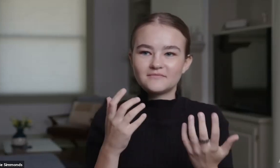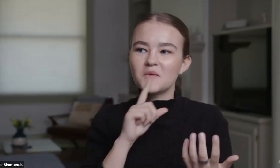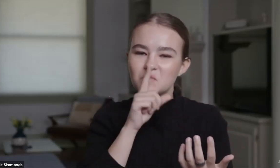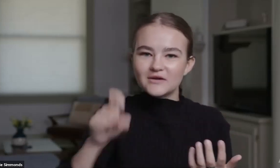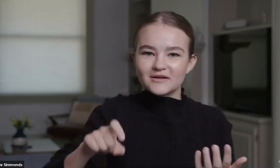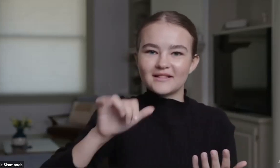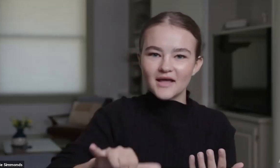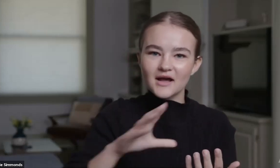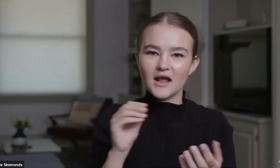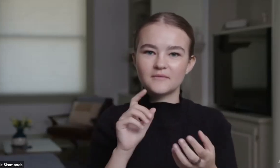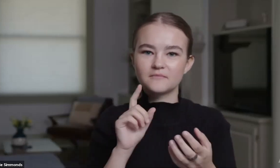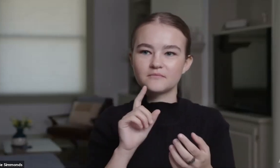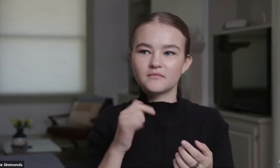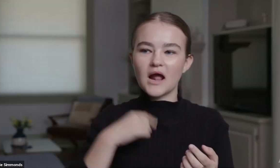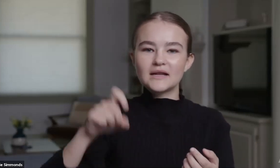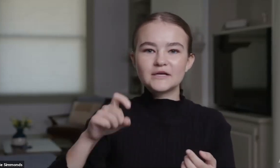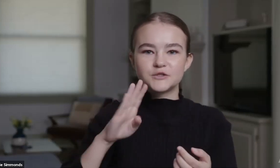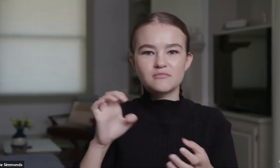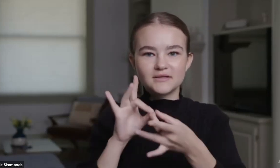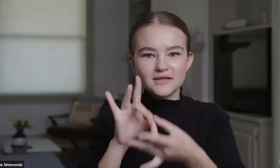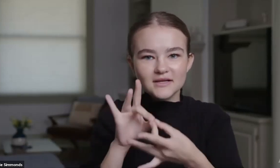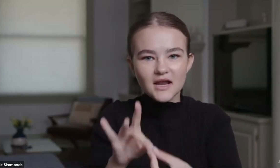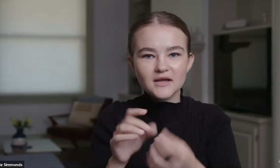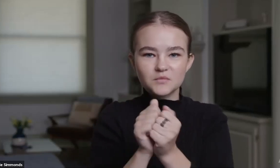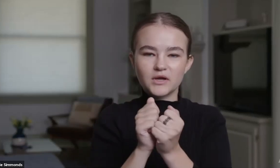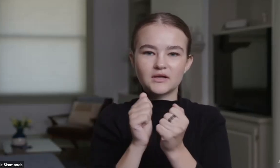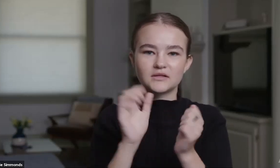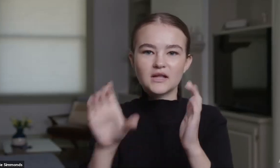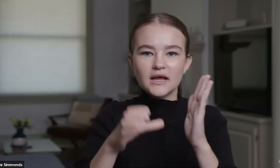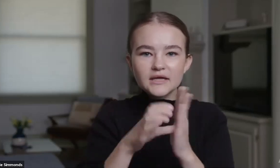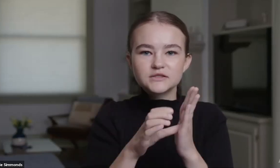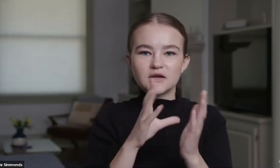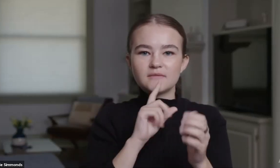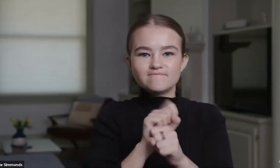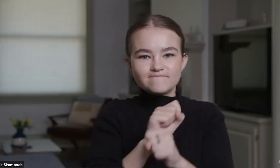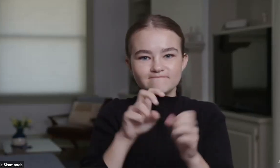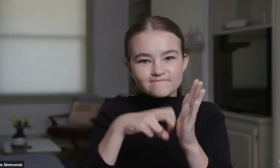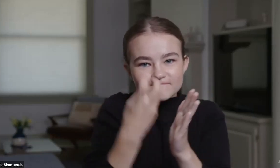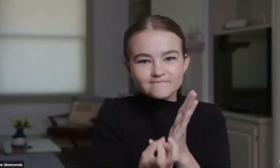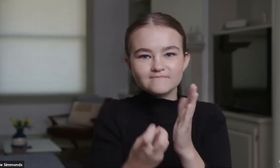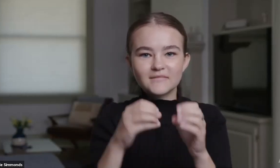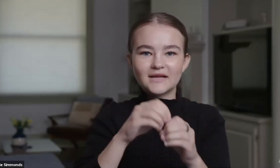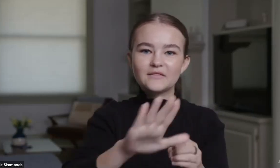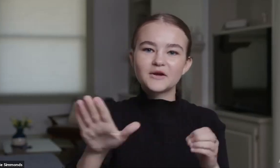where I feel I resonate with a particular character. I need to have that. I need to have that connection with the character